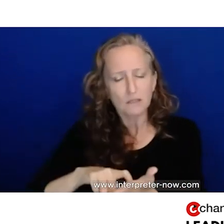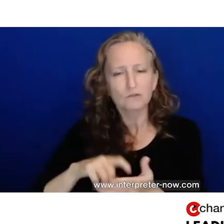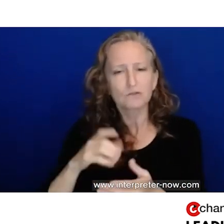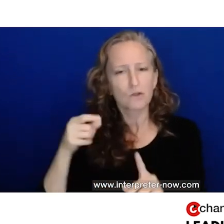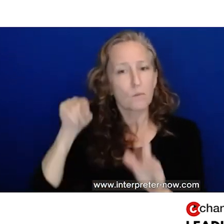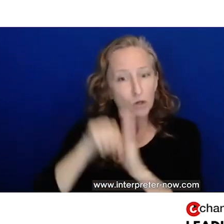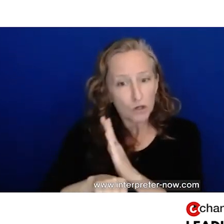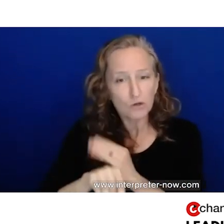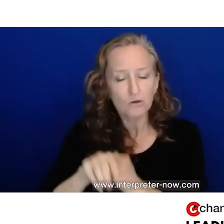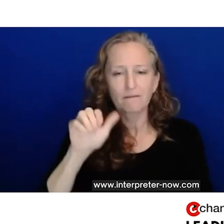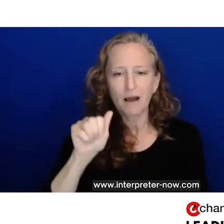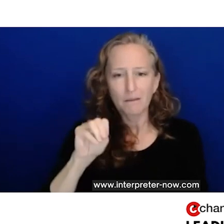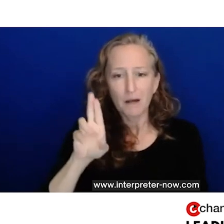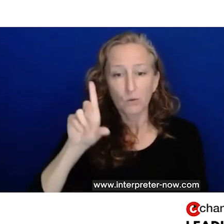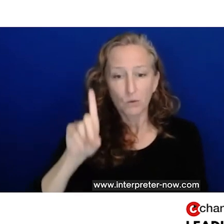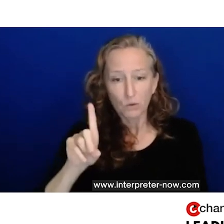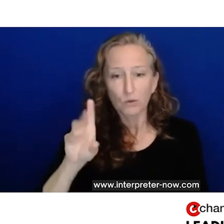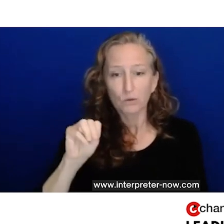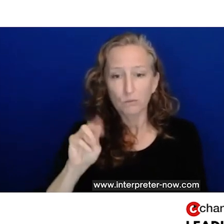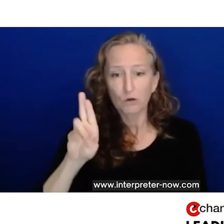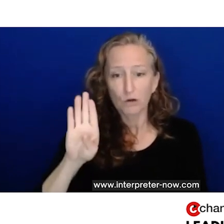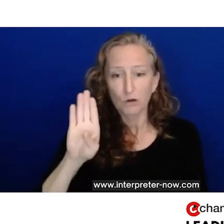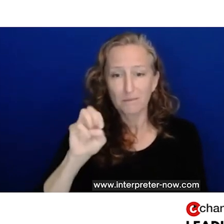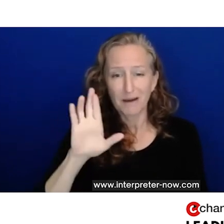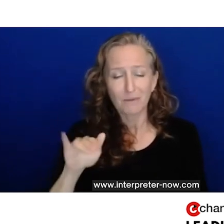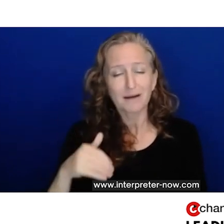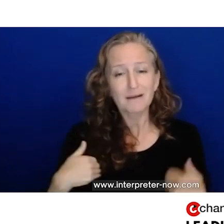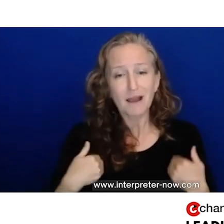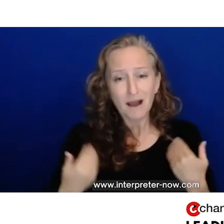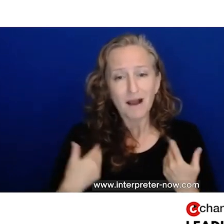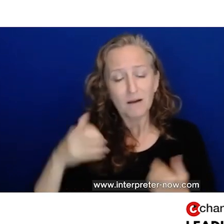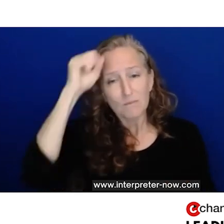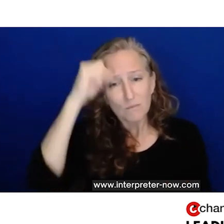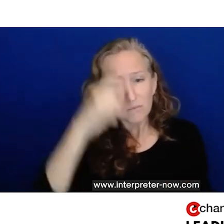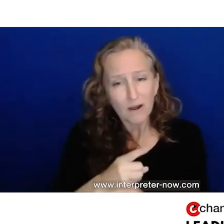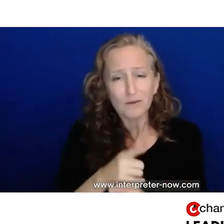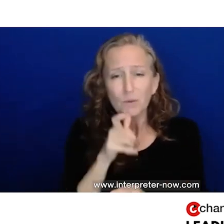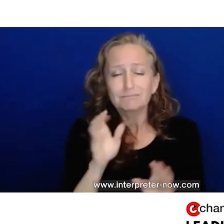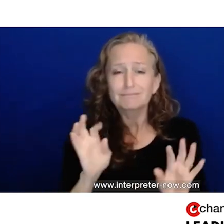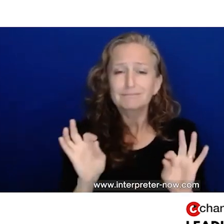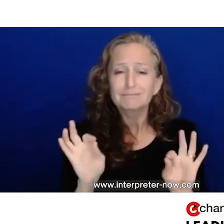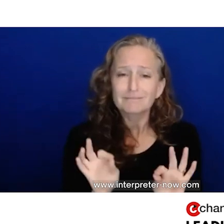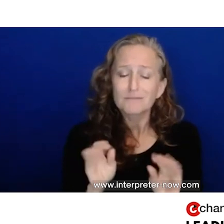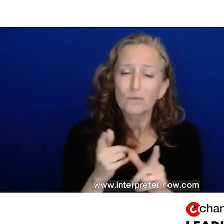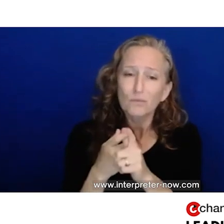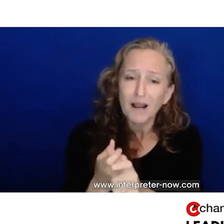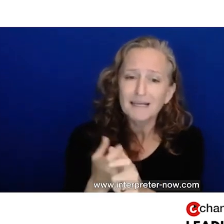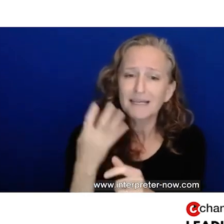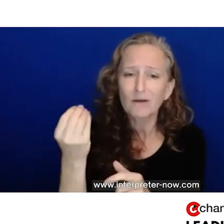of Ahmaud Arbery, the young brother who was running. Because his death is an example of